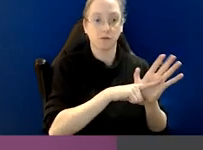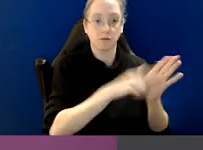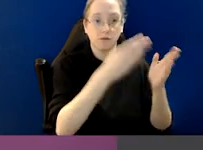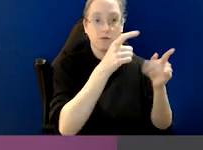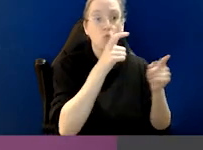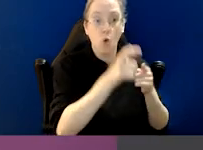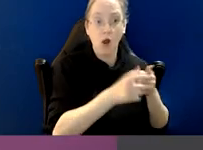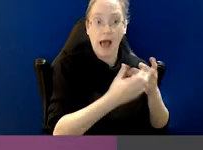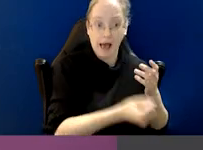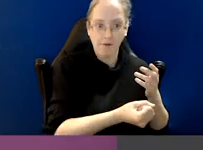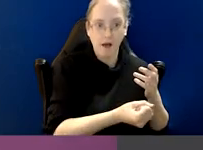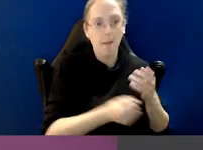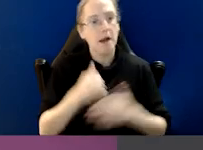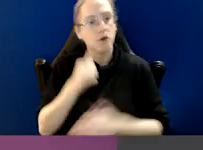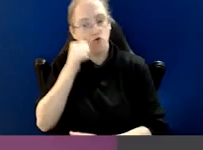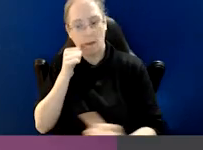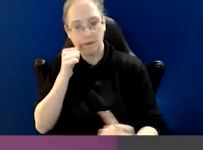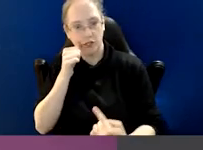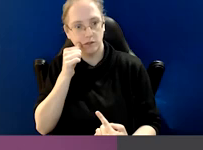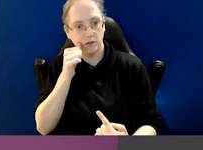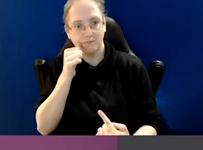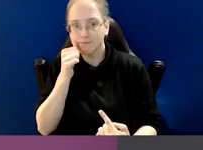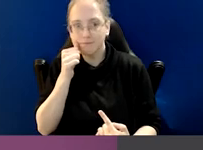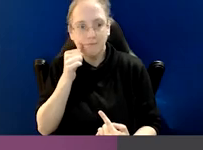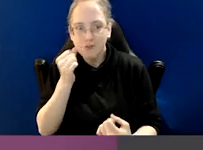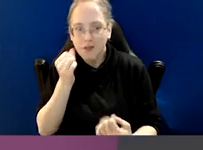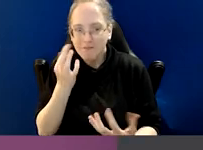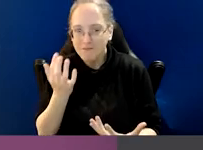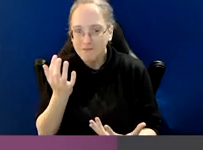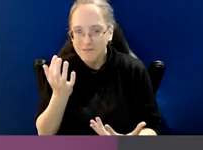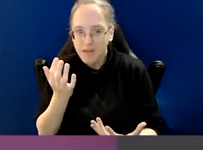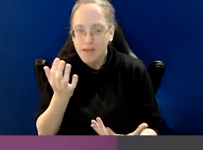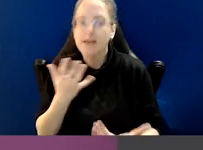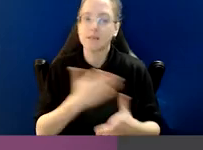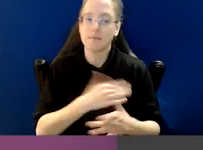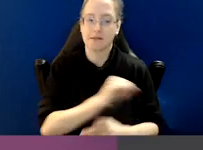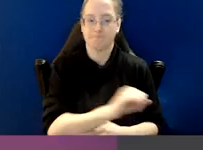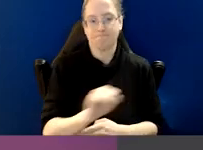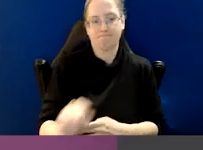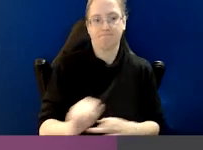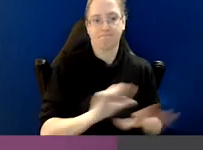but it doesn't actually define corrupt conduct. I think that's a matter that's left to states parties.